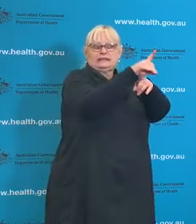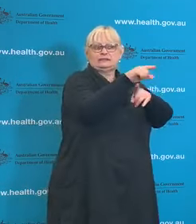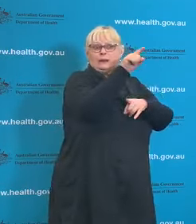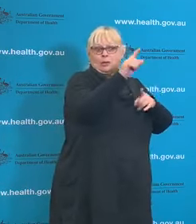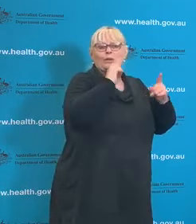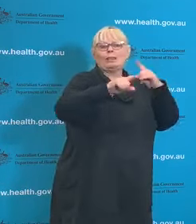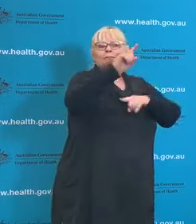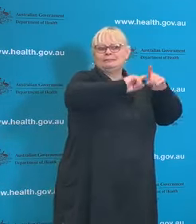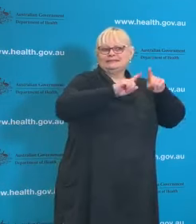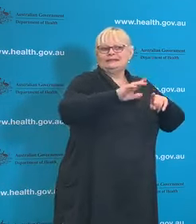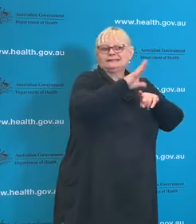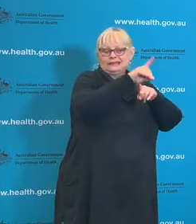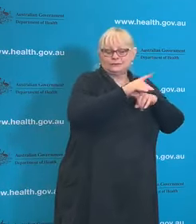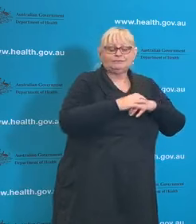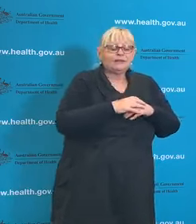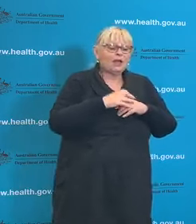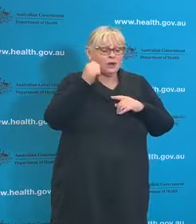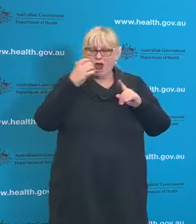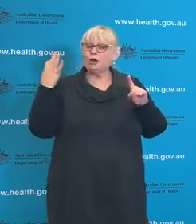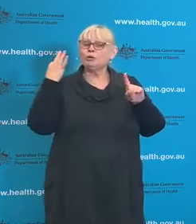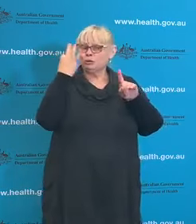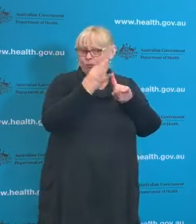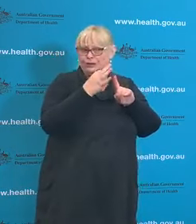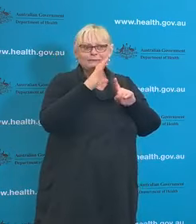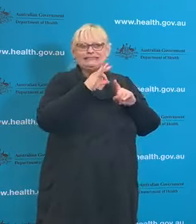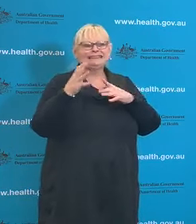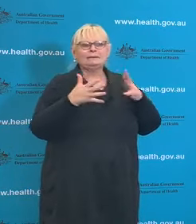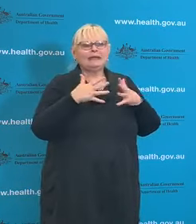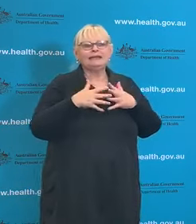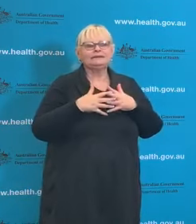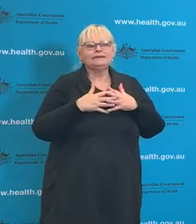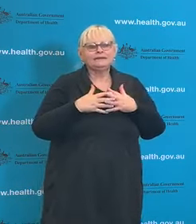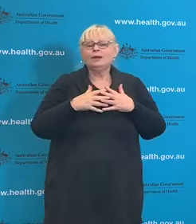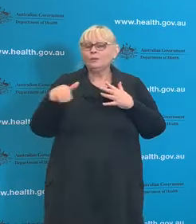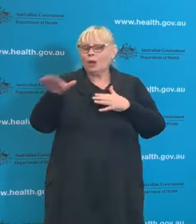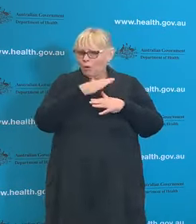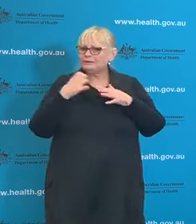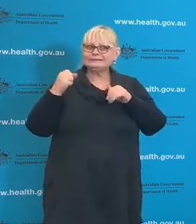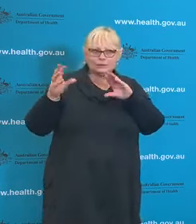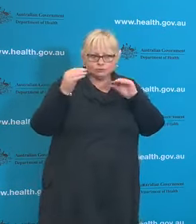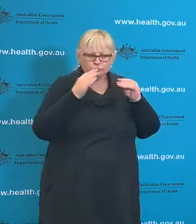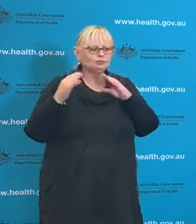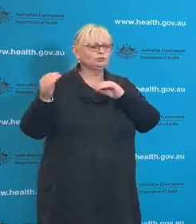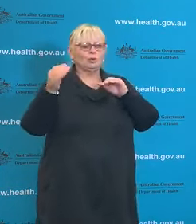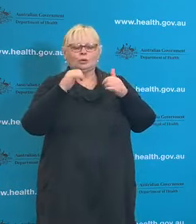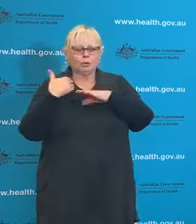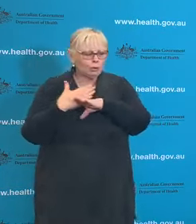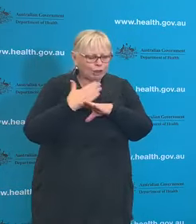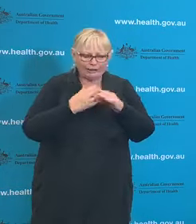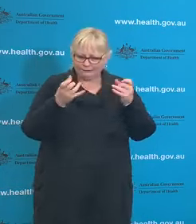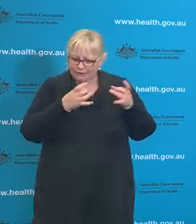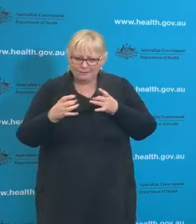that in the National Cabinet has not met has not meant that we're all still continuously talking to each other and cooperating on this outbreak.